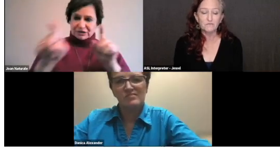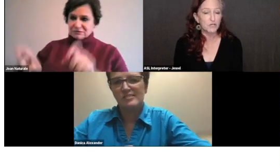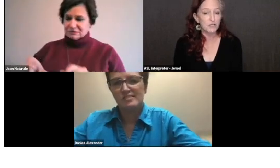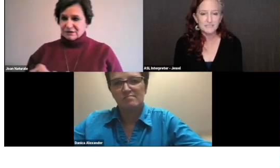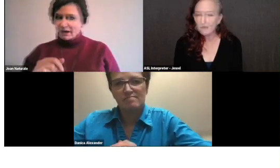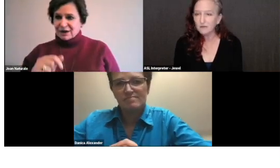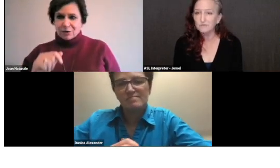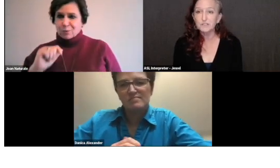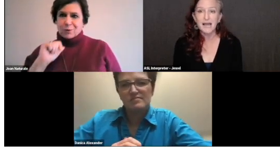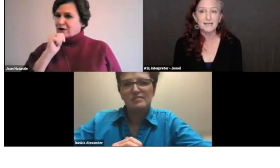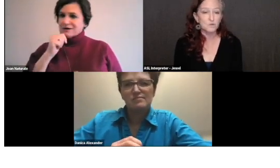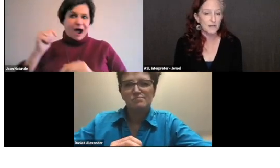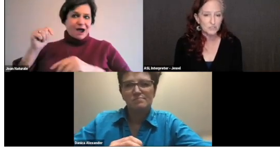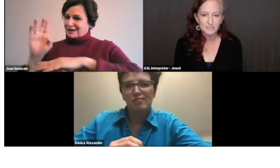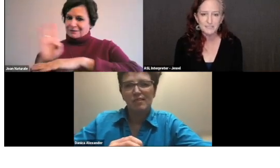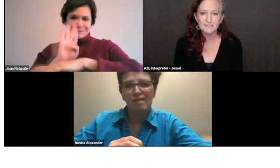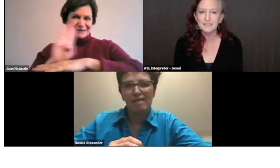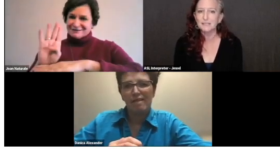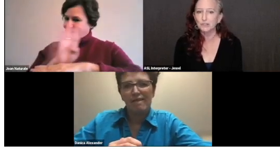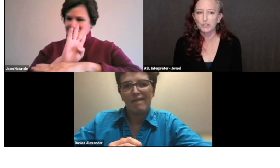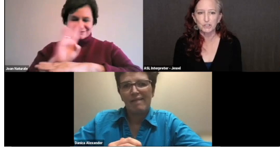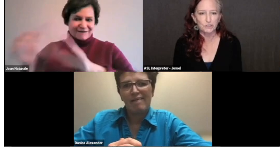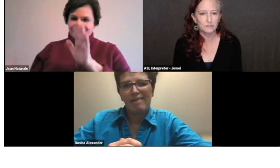for yourselves, to ask questions, and learn.